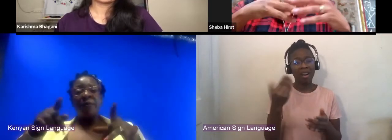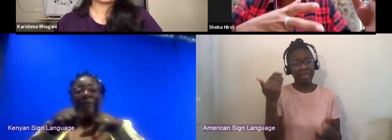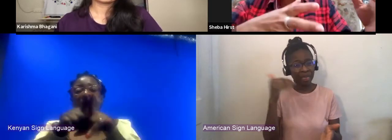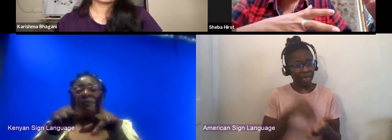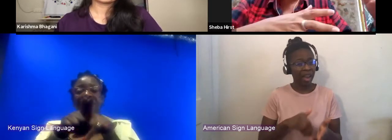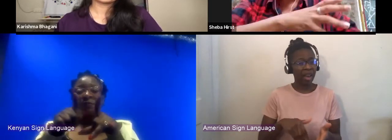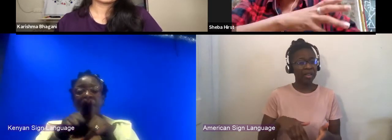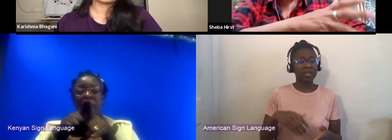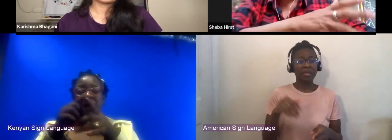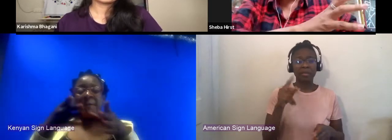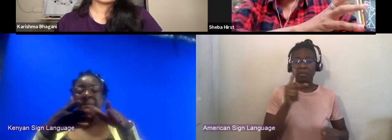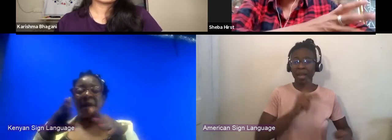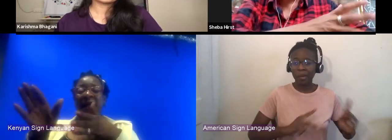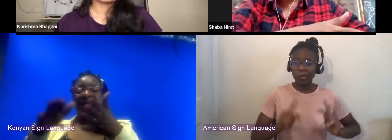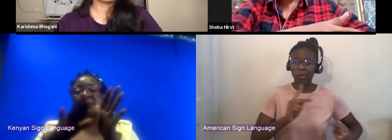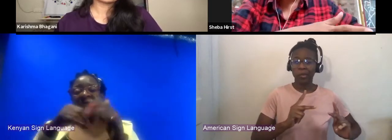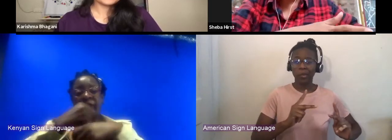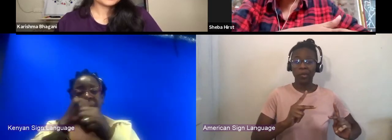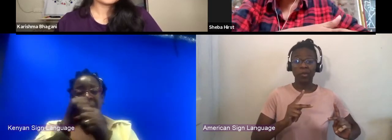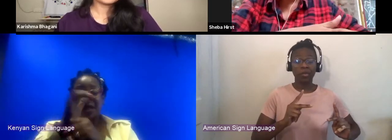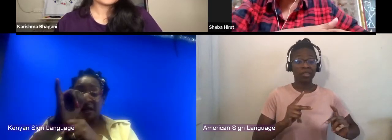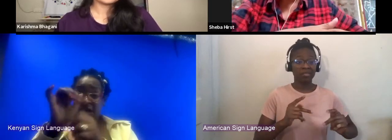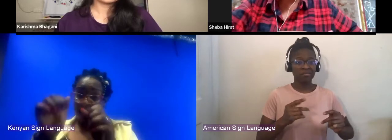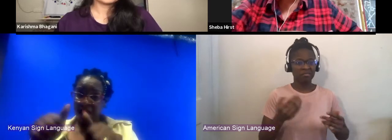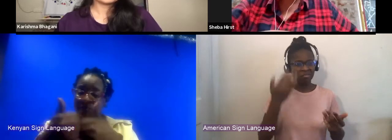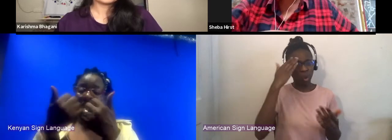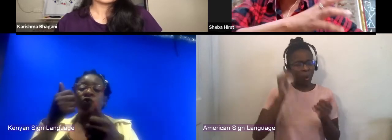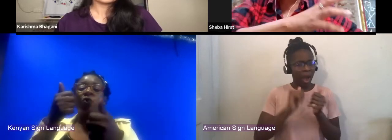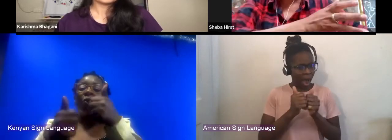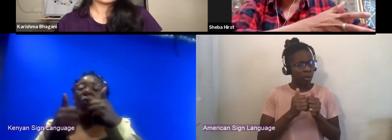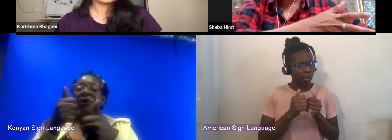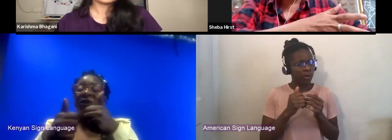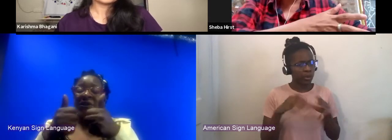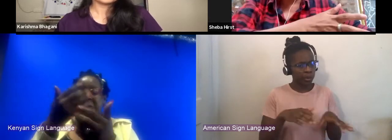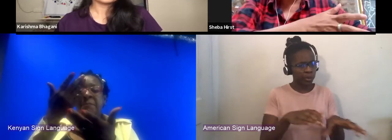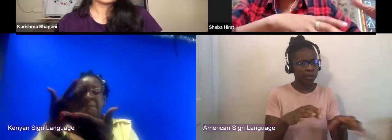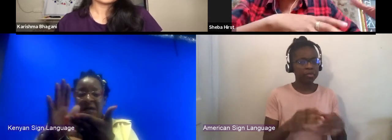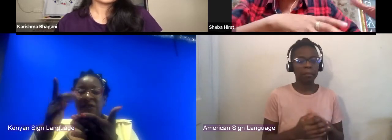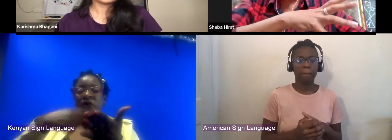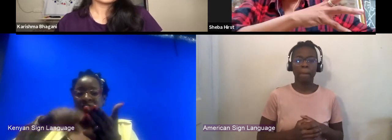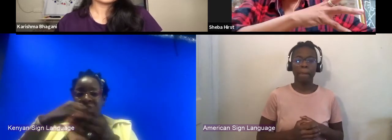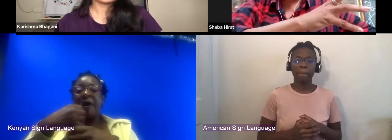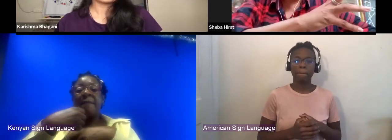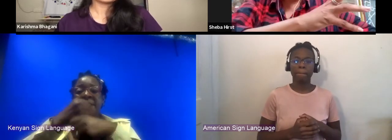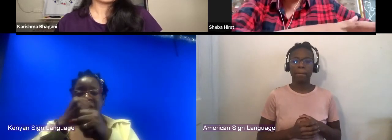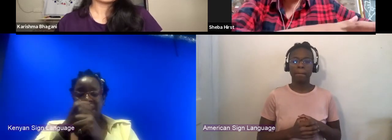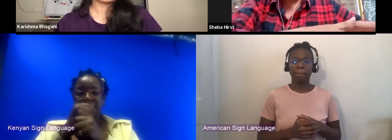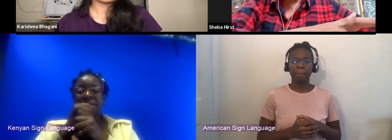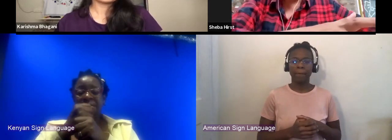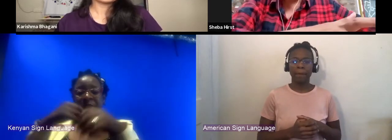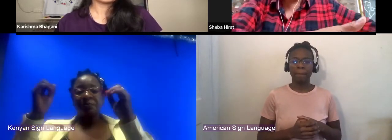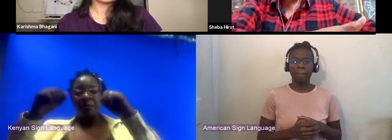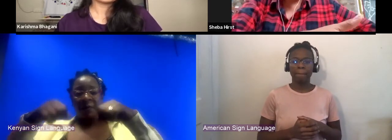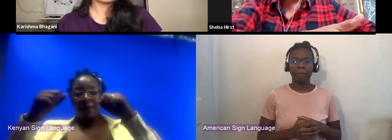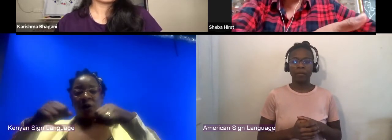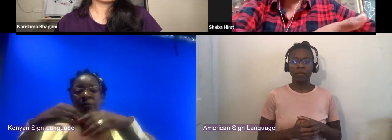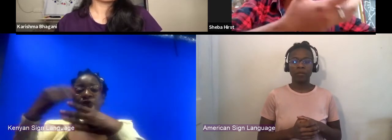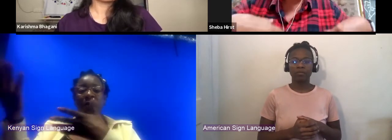for making that happen, which we've been part of building and being able to bring those wealth into our world.